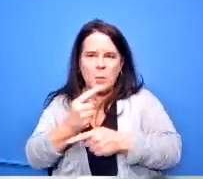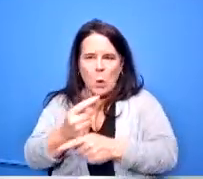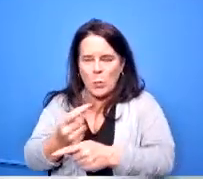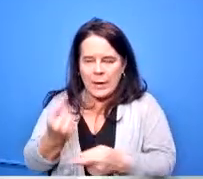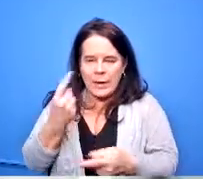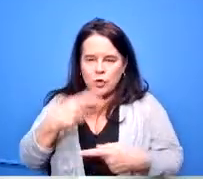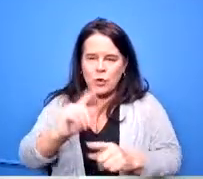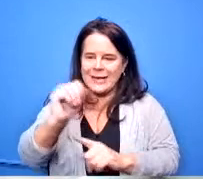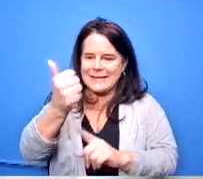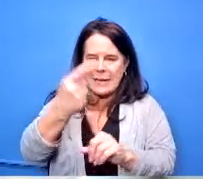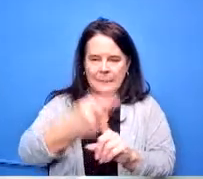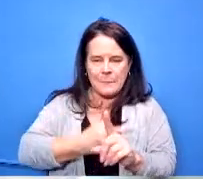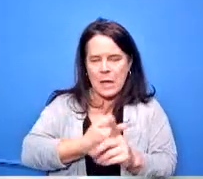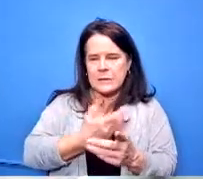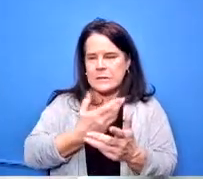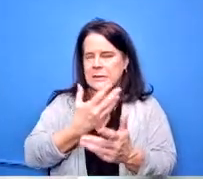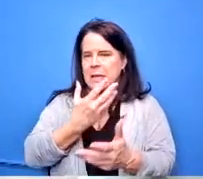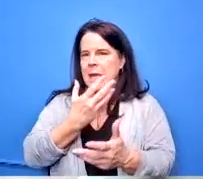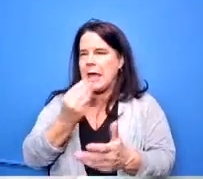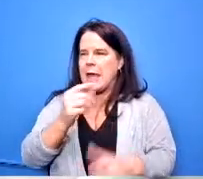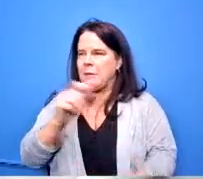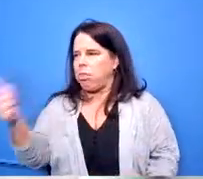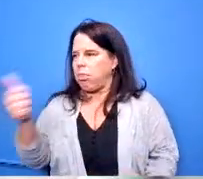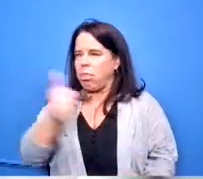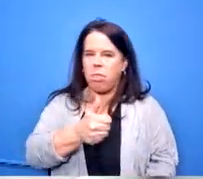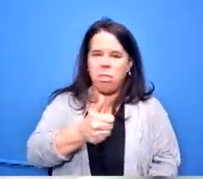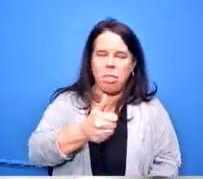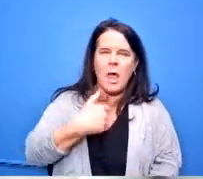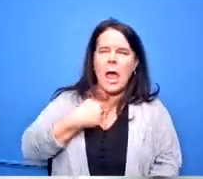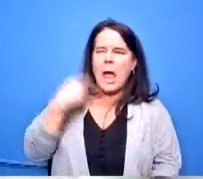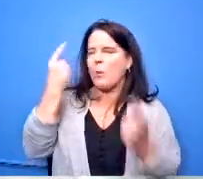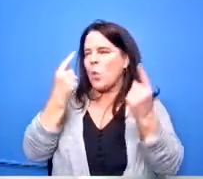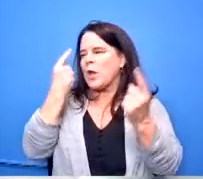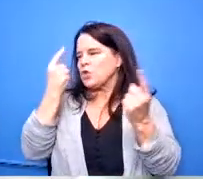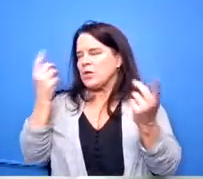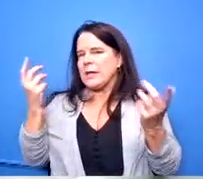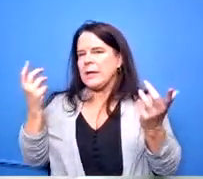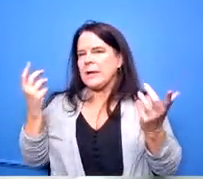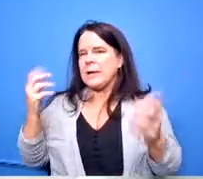and from school that sort of thing so i wondered if there these always seem like such big numbers